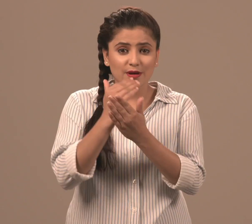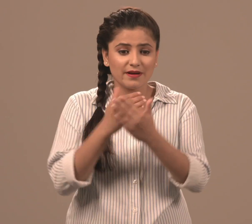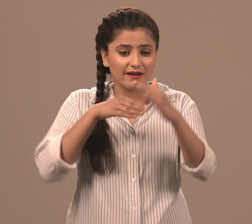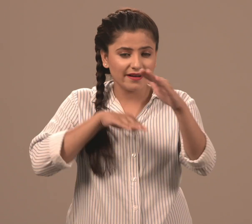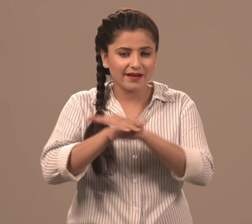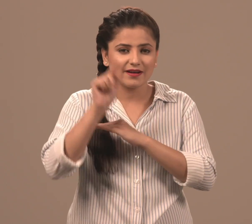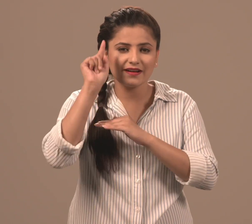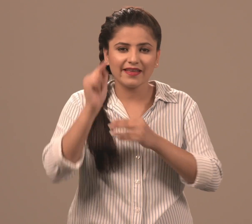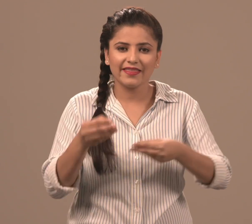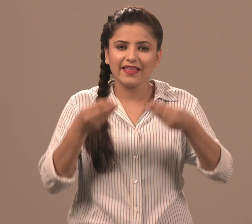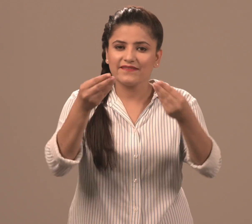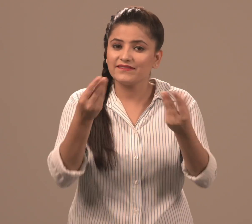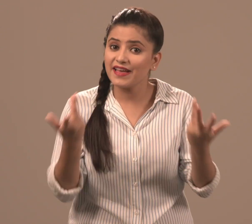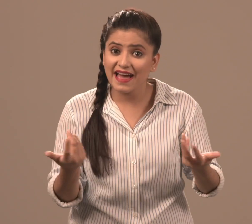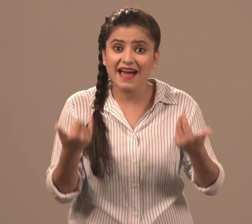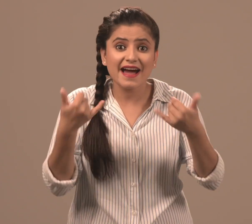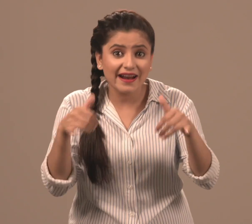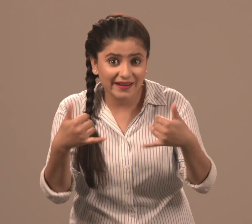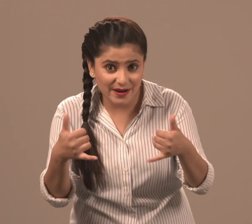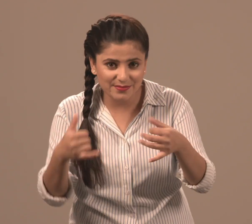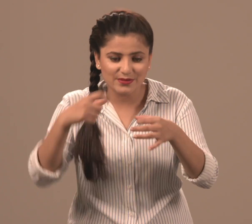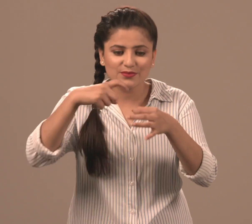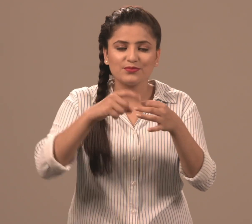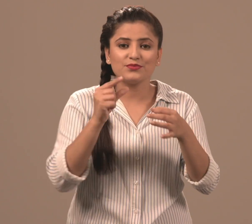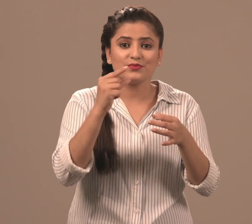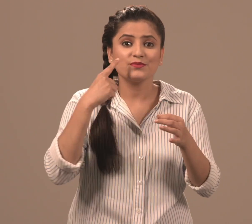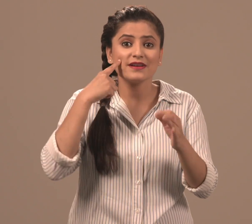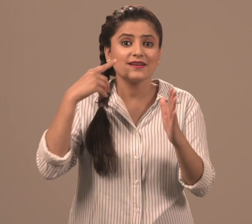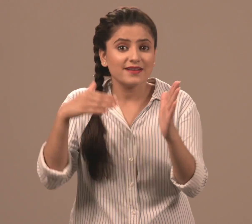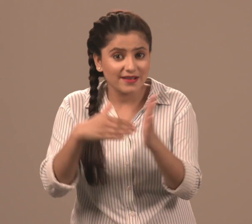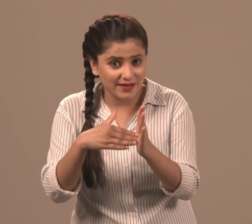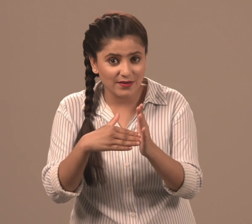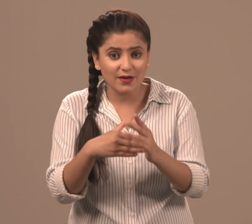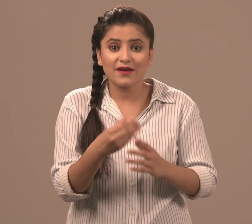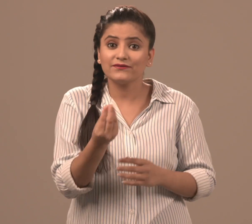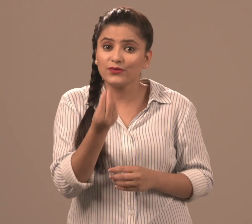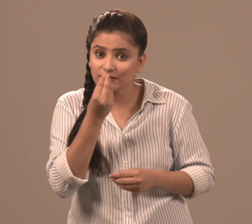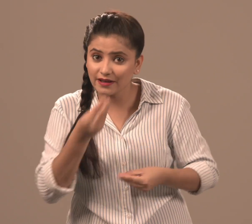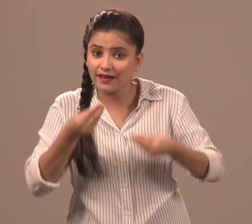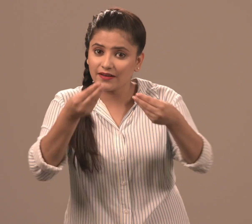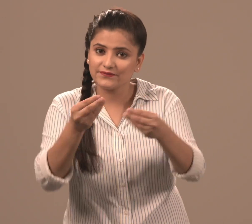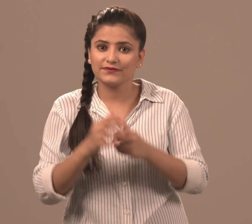The programme will include Games, Quiz and Food as well.